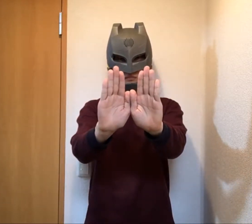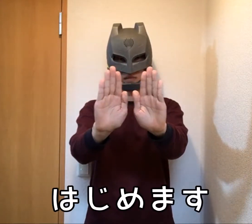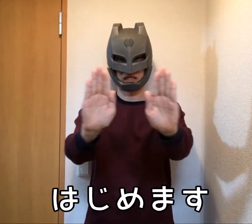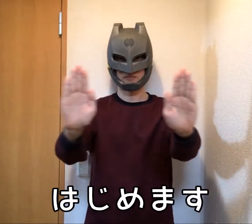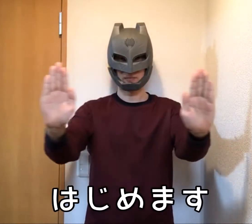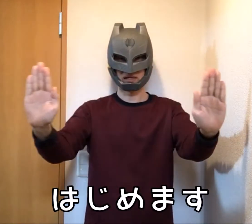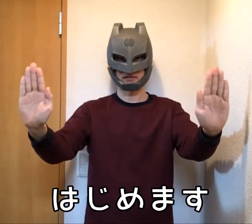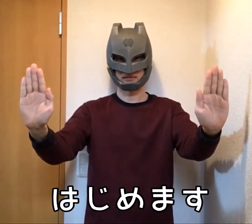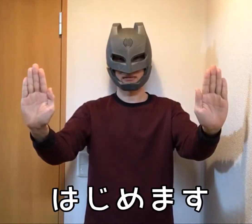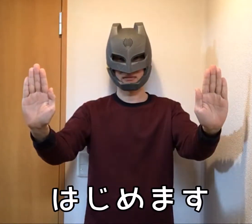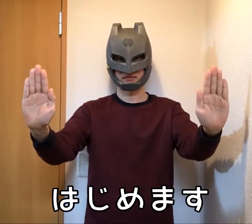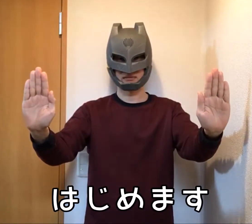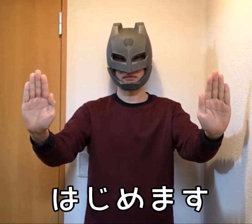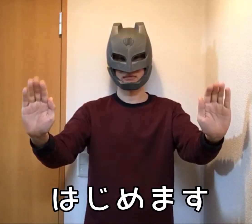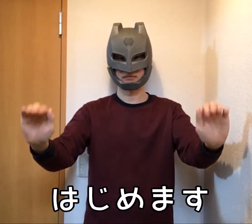Let's start